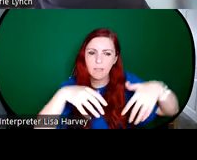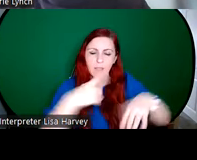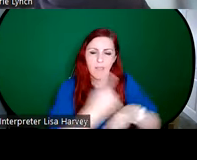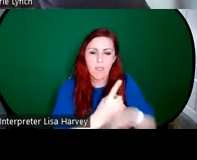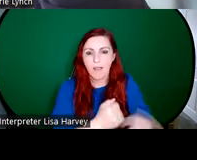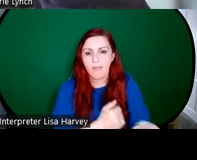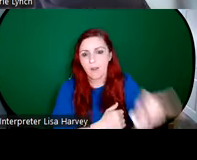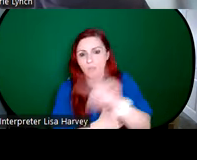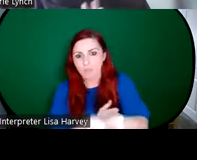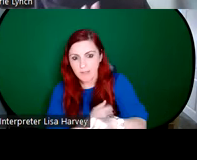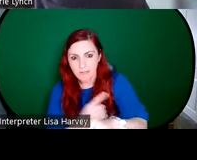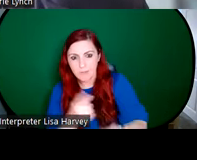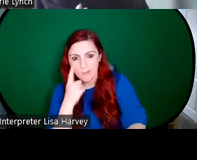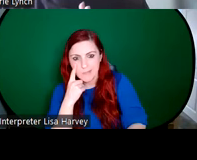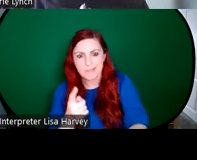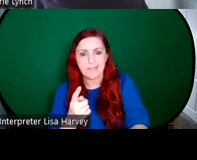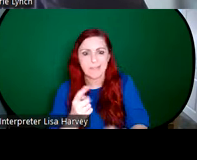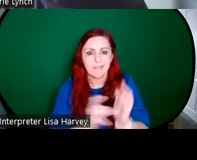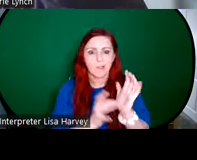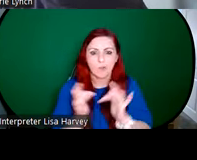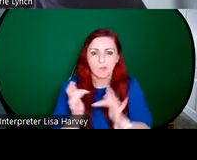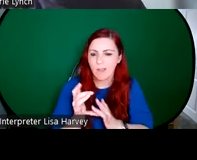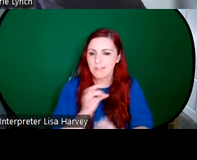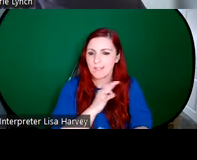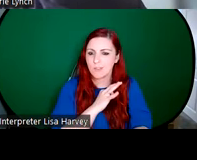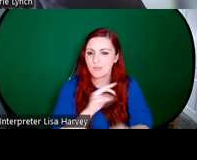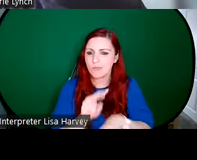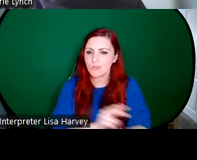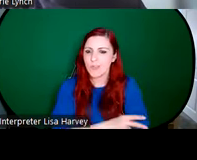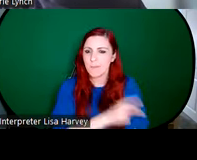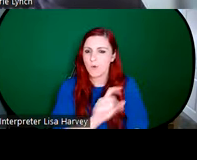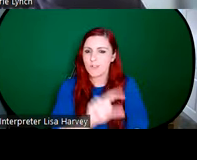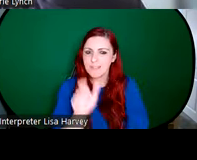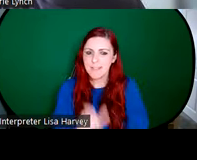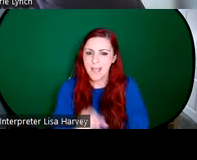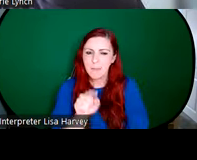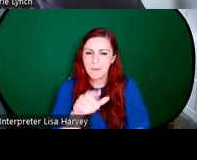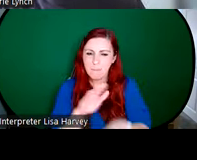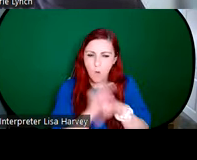incorporation of this lovely intricate Celtic ornament. And this was something I